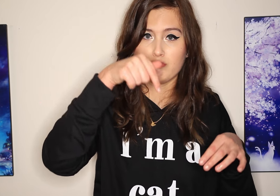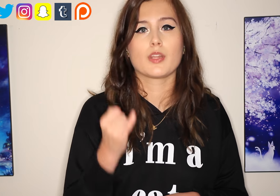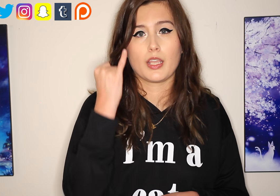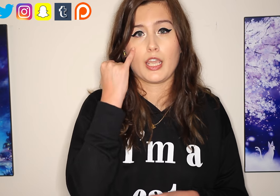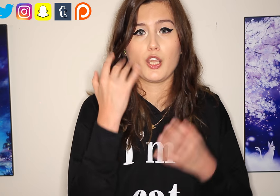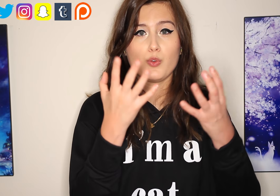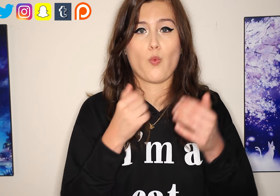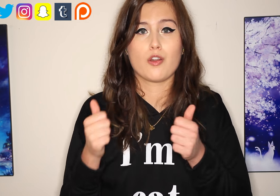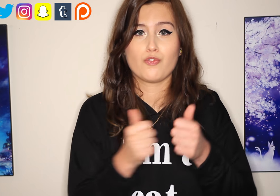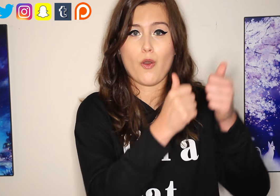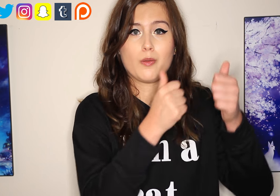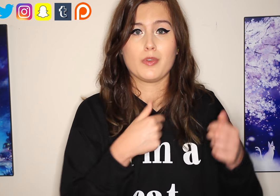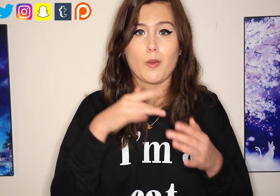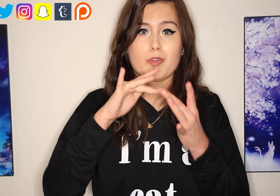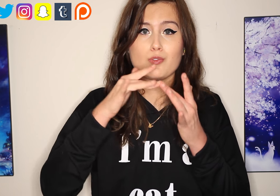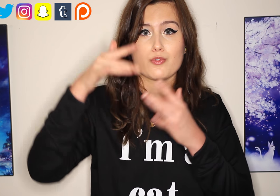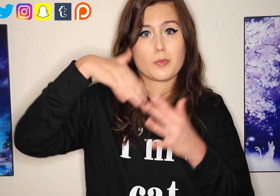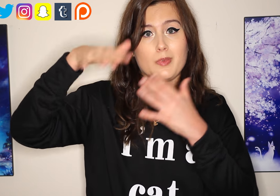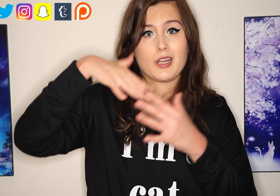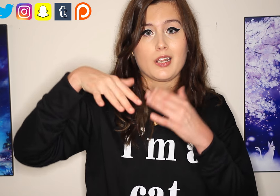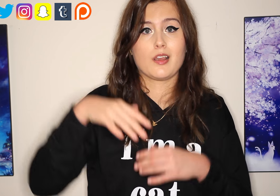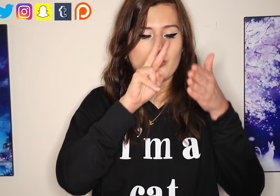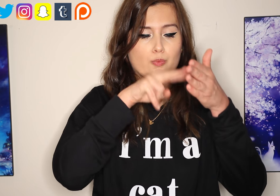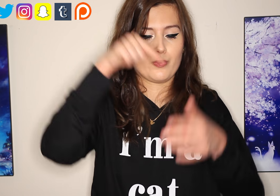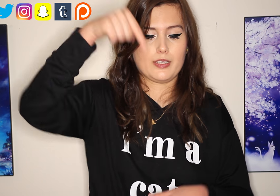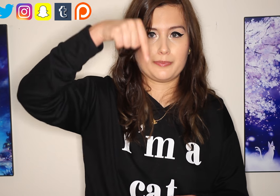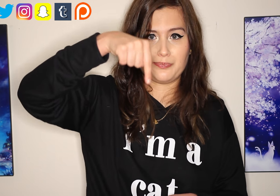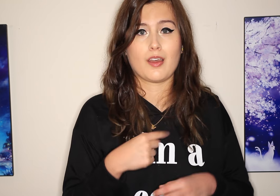If you want to follow me on social media, read the info box below for links!